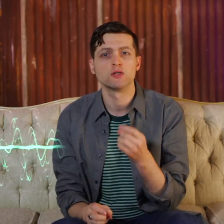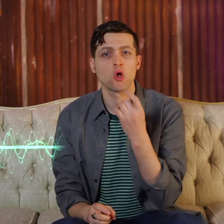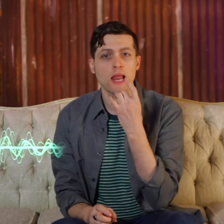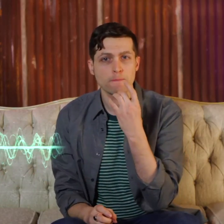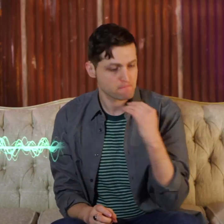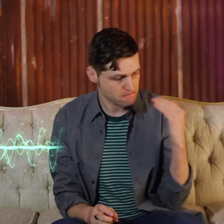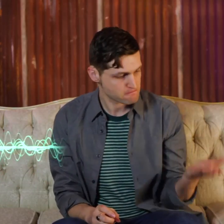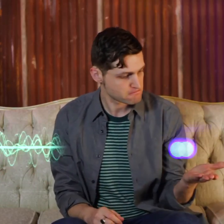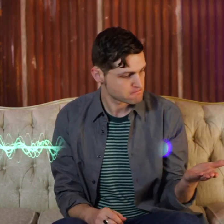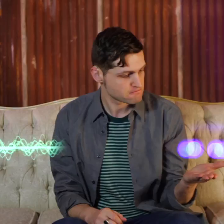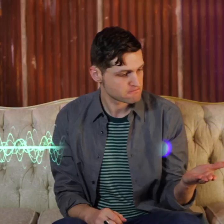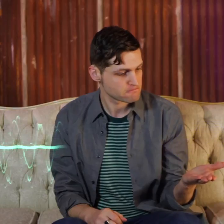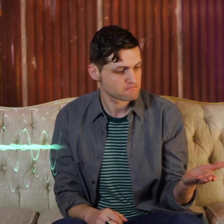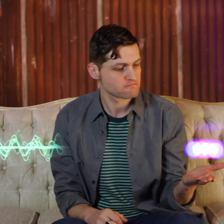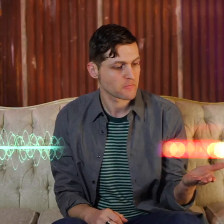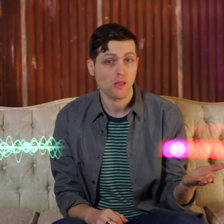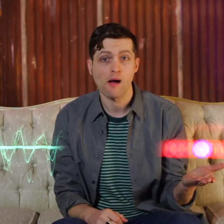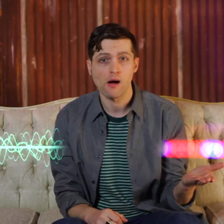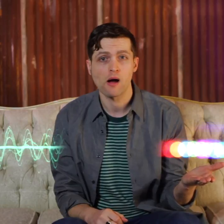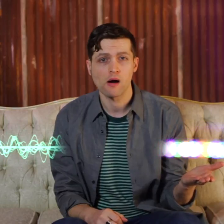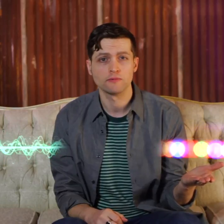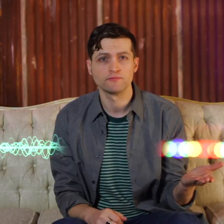light!